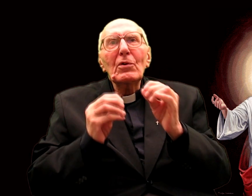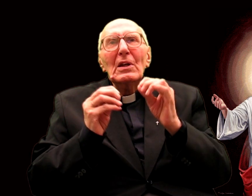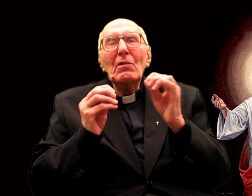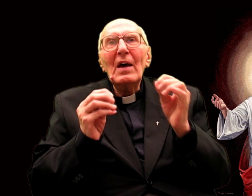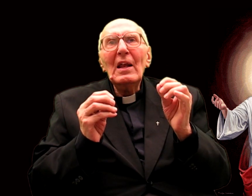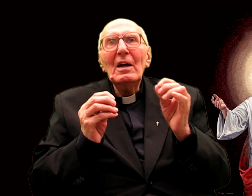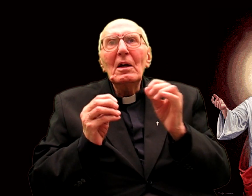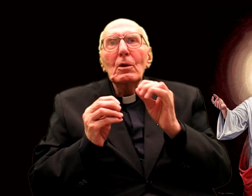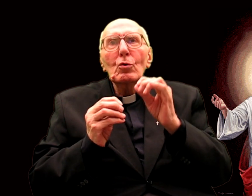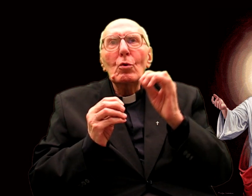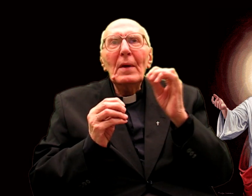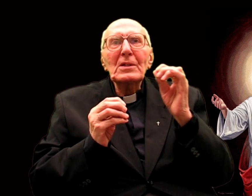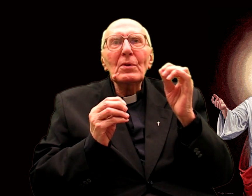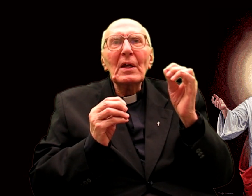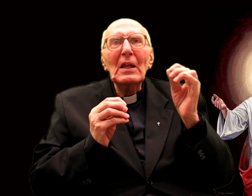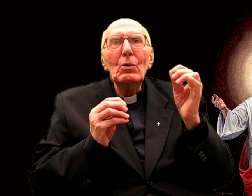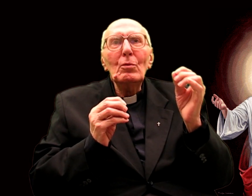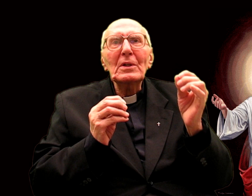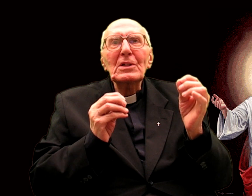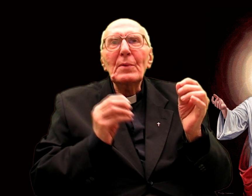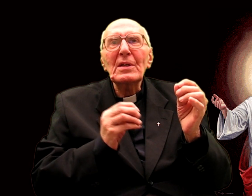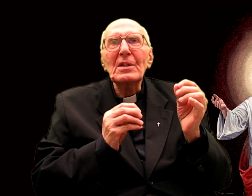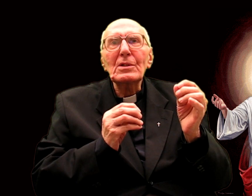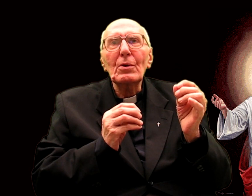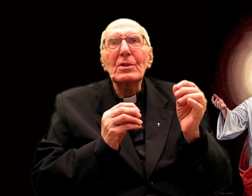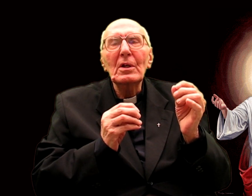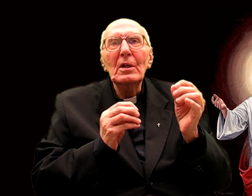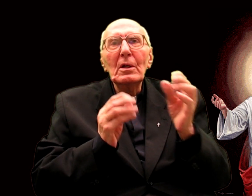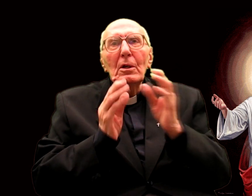Should I renew it at the beginning of each of my actions,